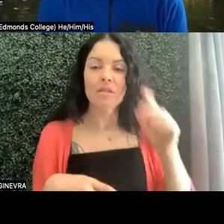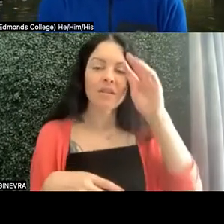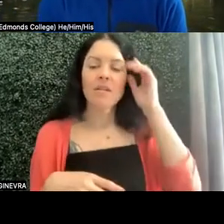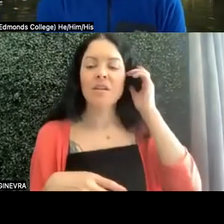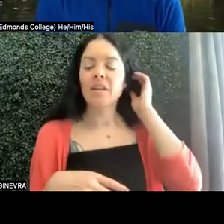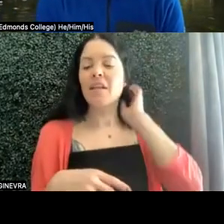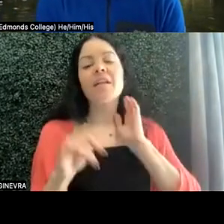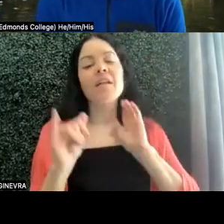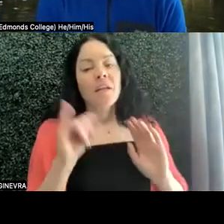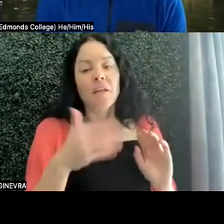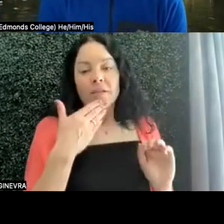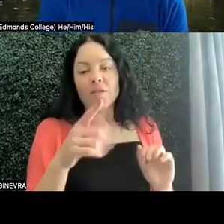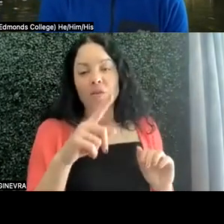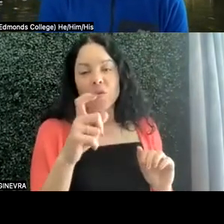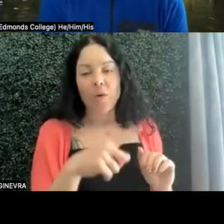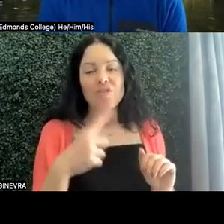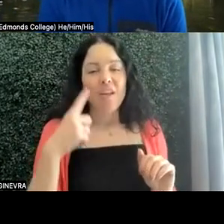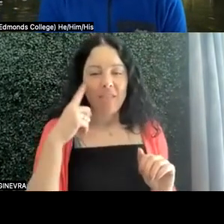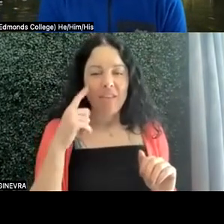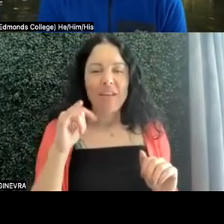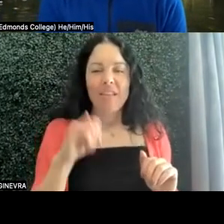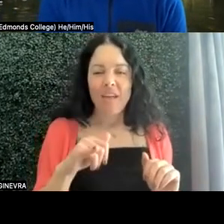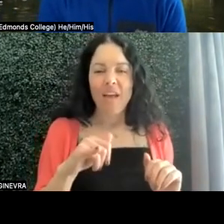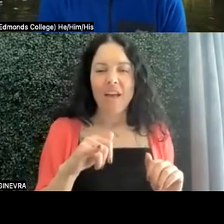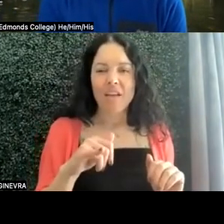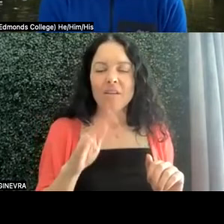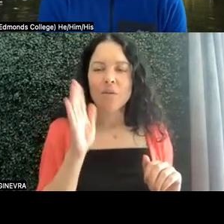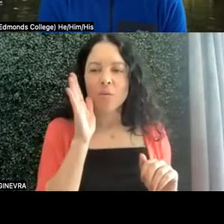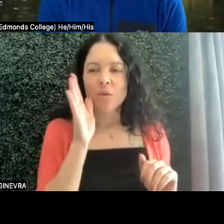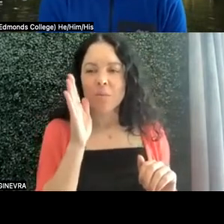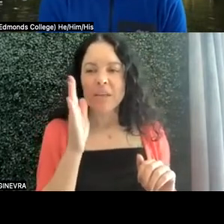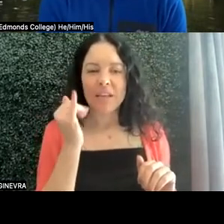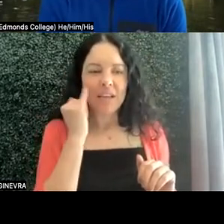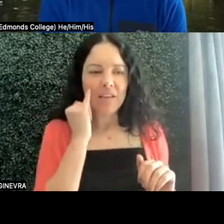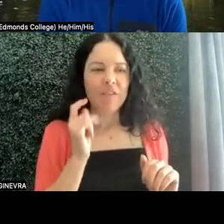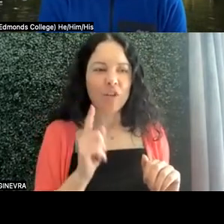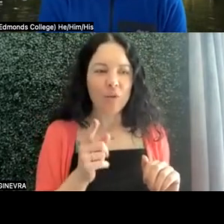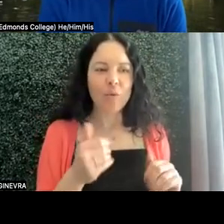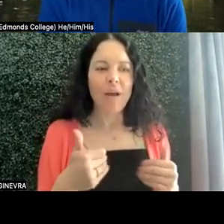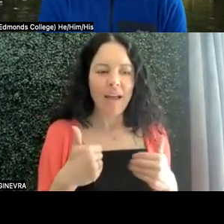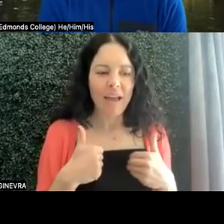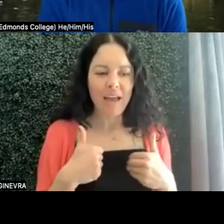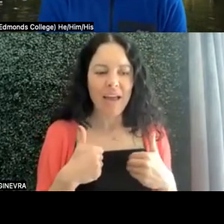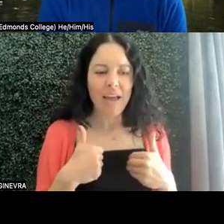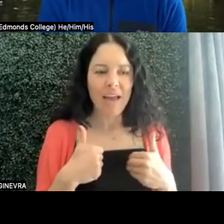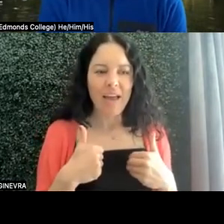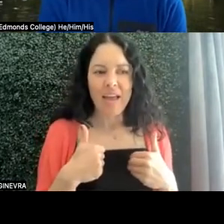I think that would be if you had a roster of who's